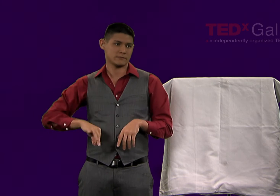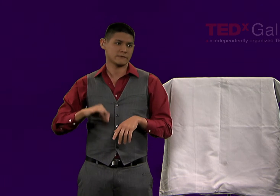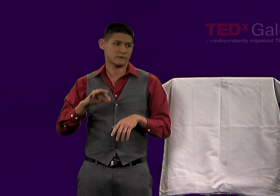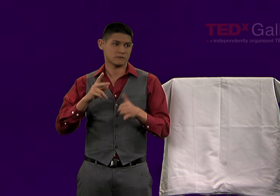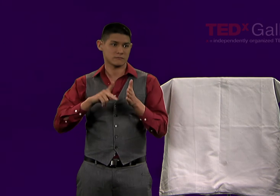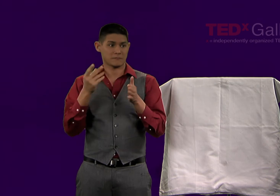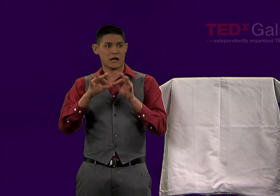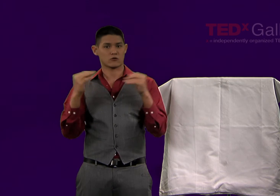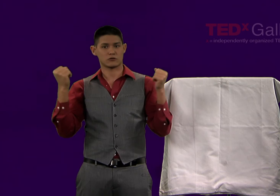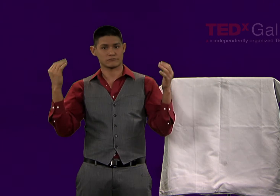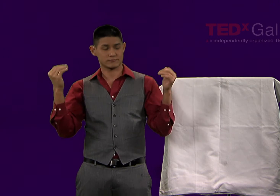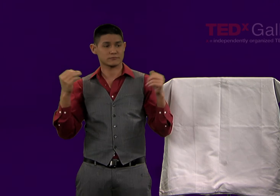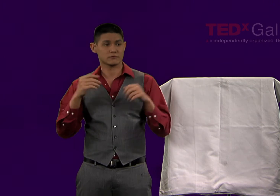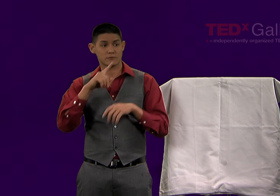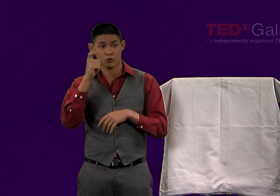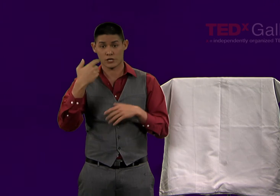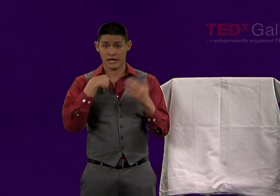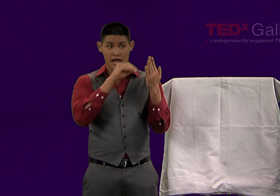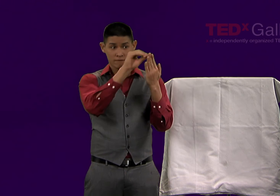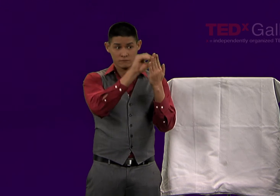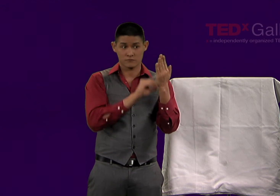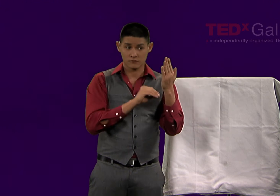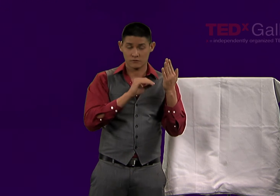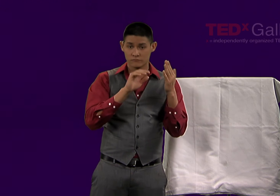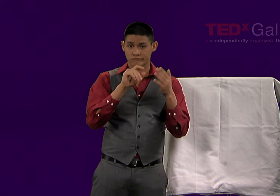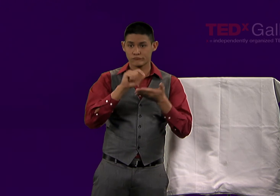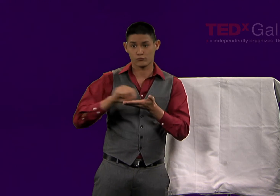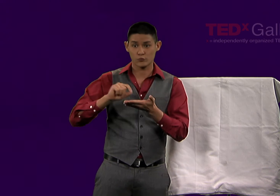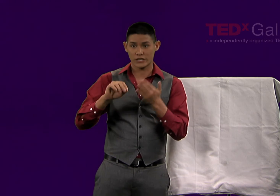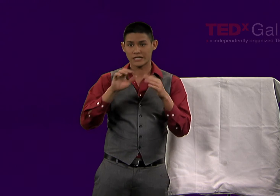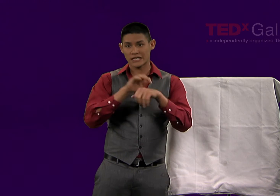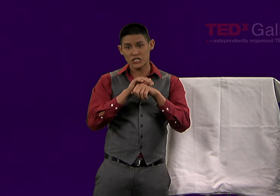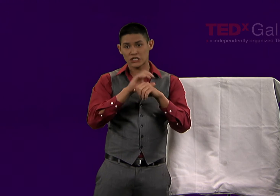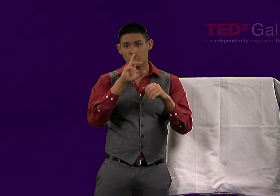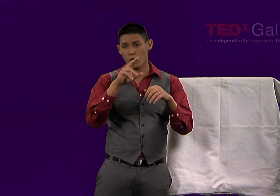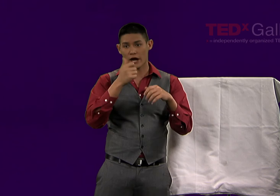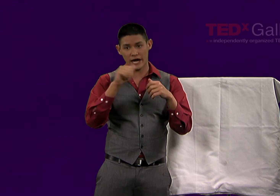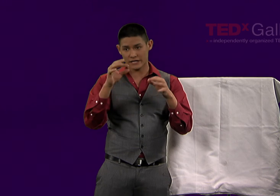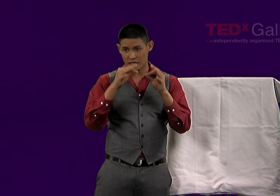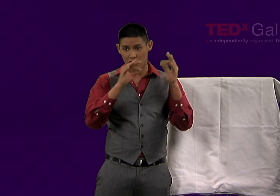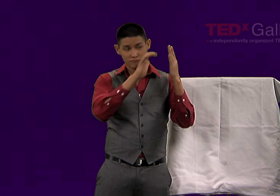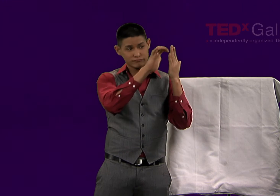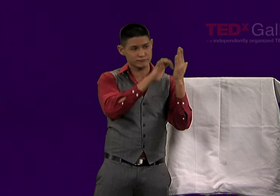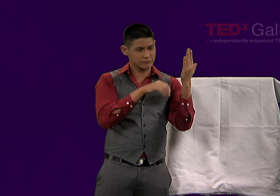There is also the added advantage that you can have the written textual information